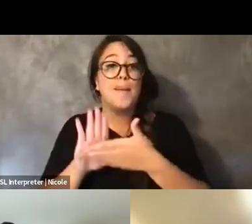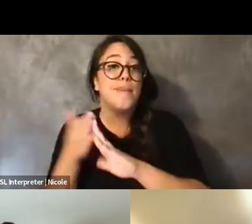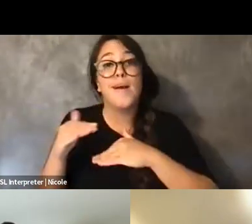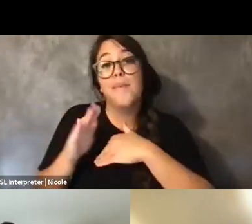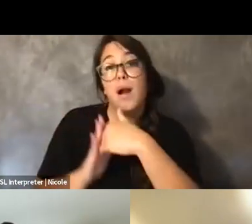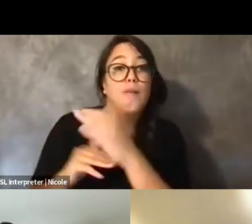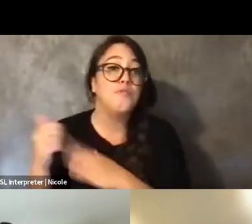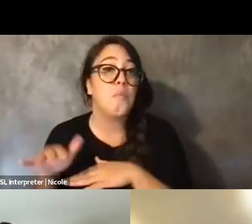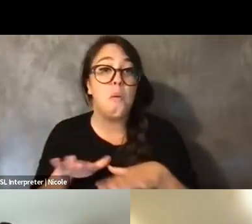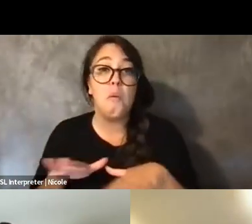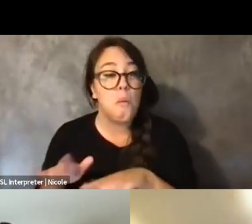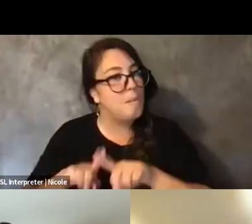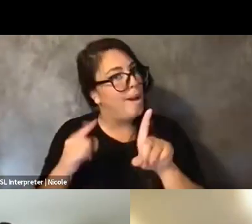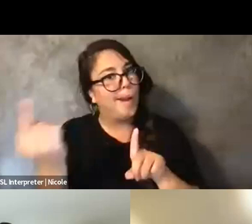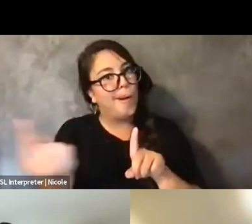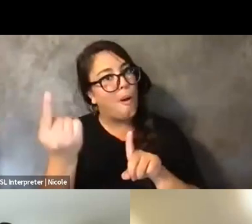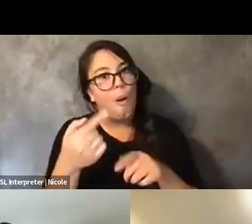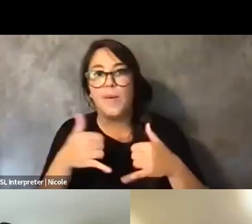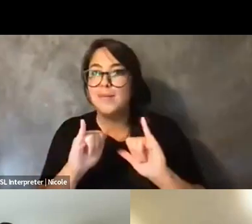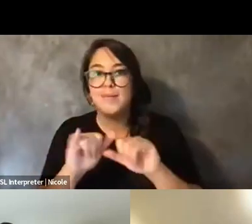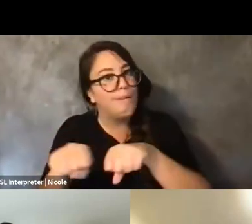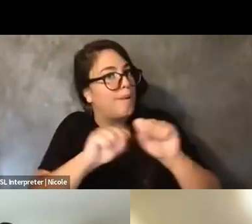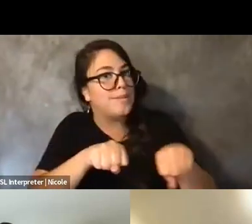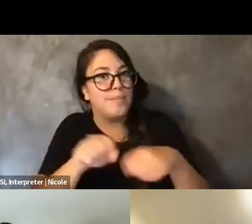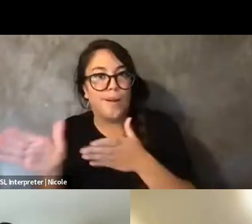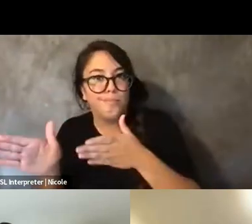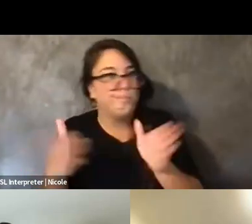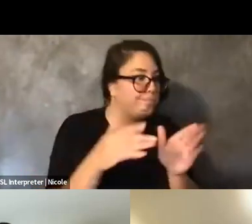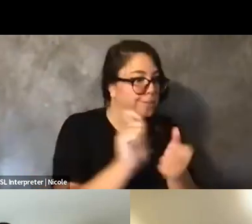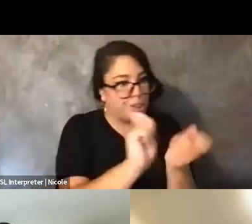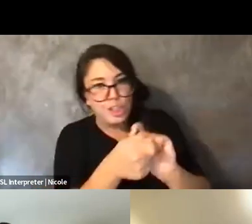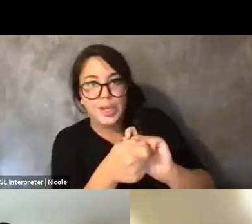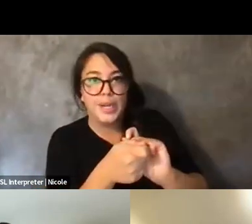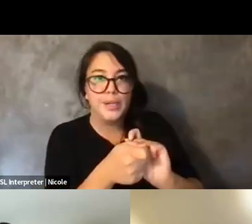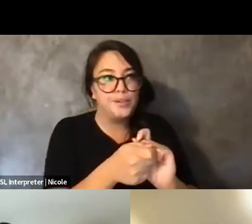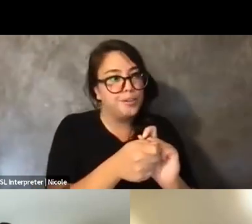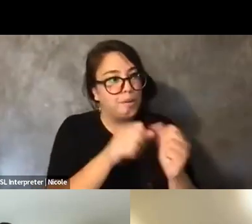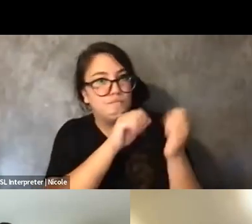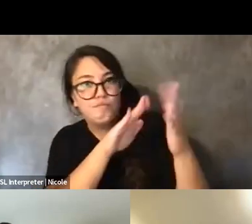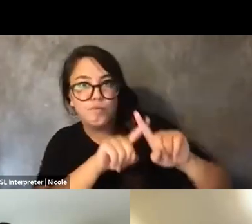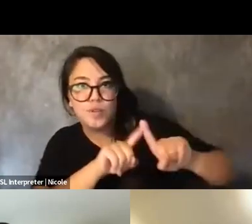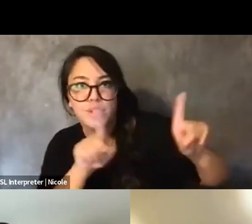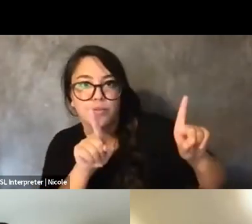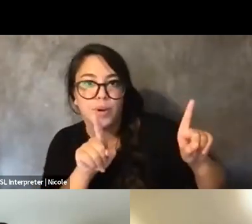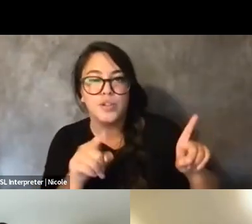So I think that's what I'm taking away from, thinking about hybridity but also thinking